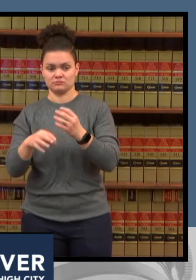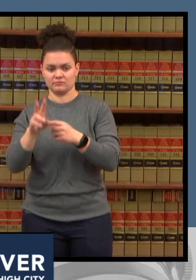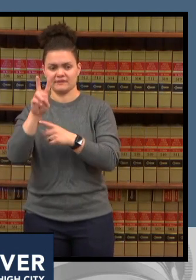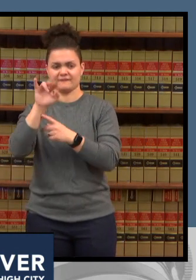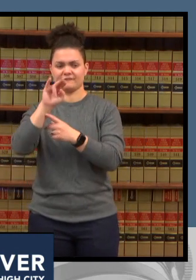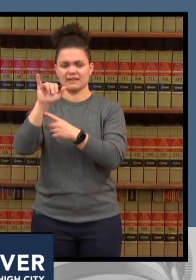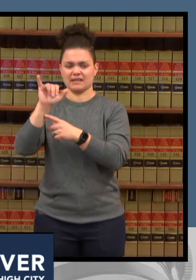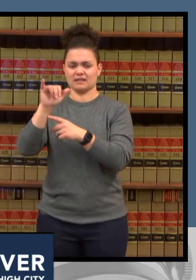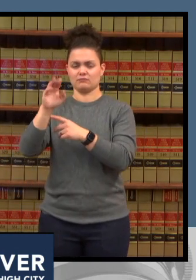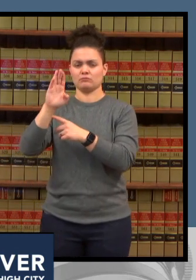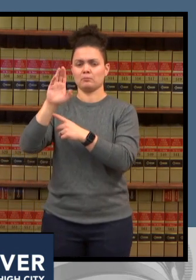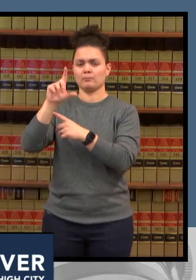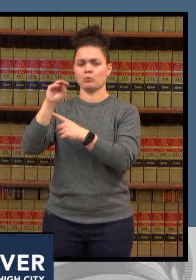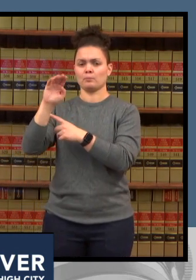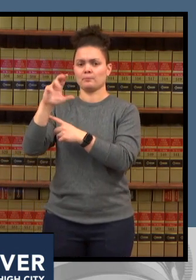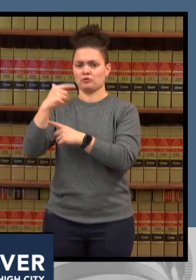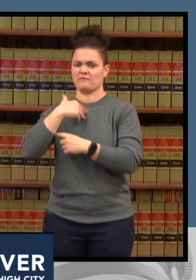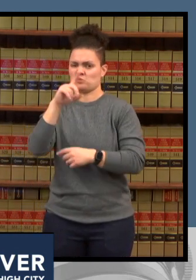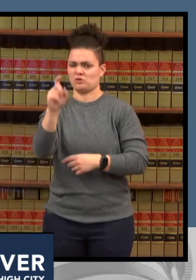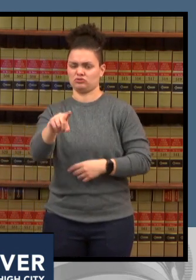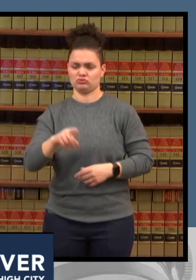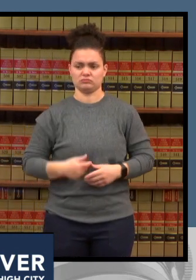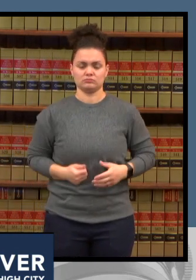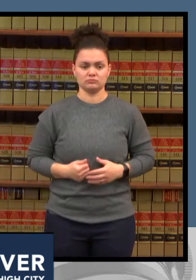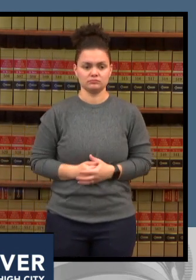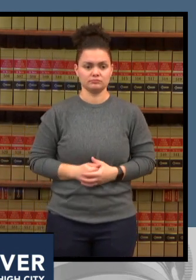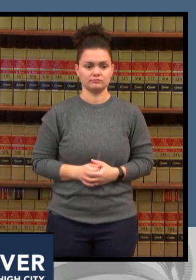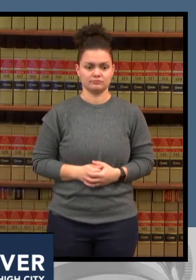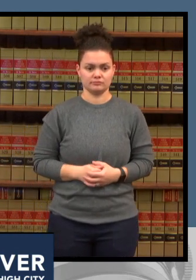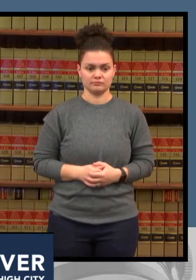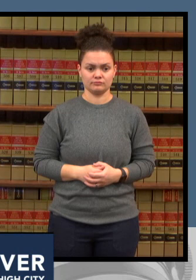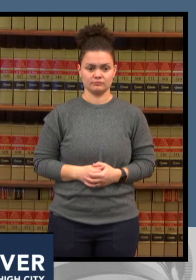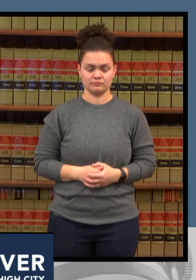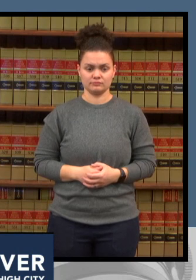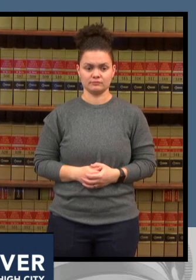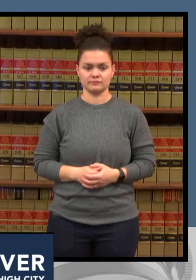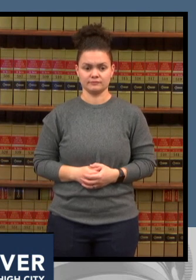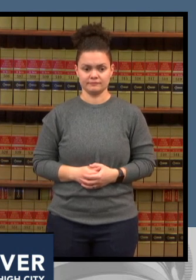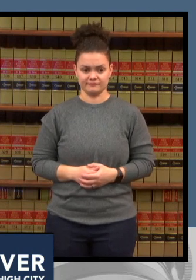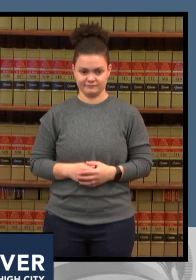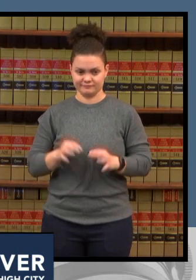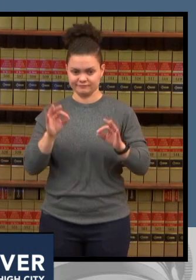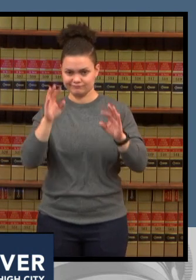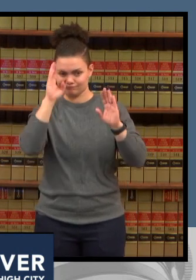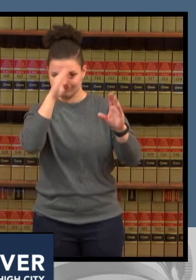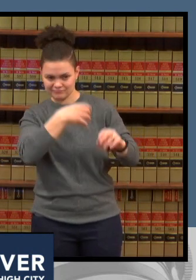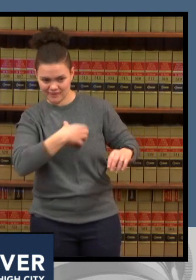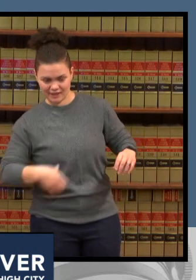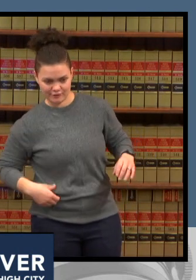thank you teresa hello mayor um a couple of questions i want to verify the positivity rate